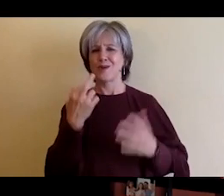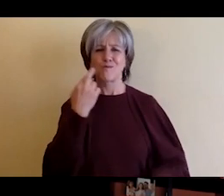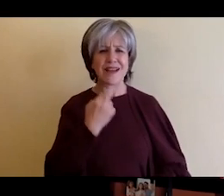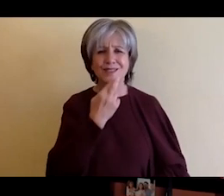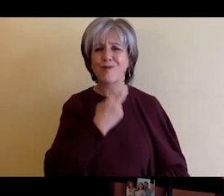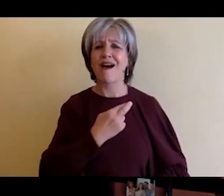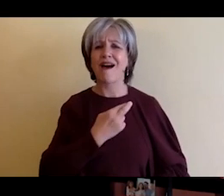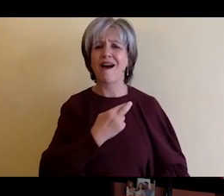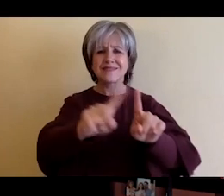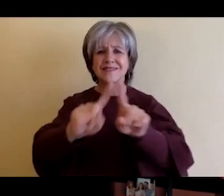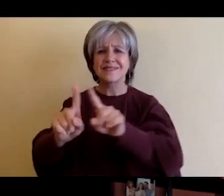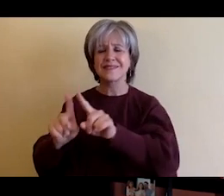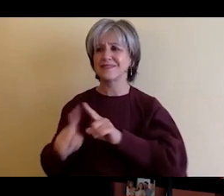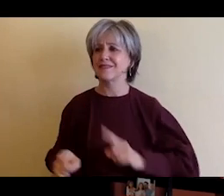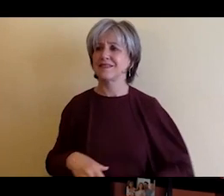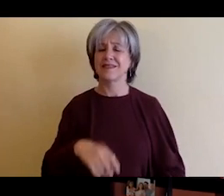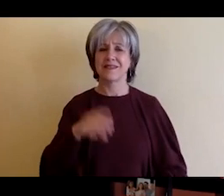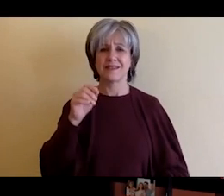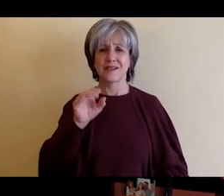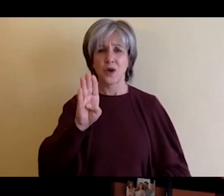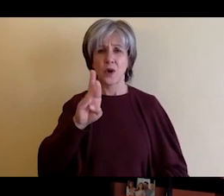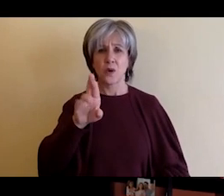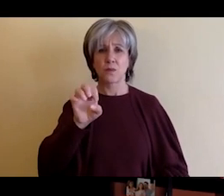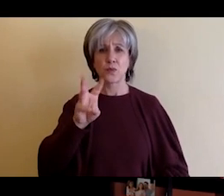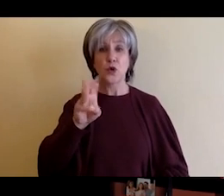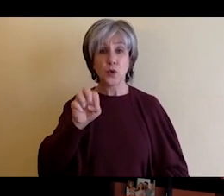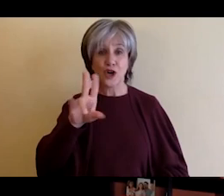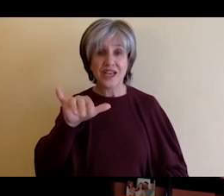here many years ago 21 years ago, you know we we enjoy going